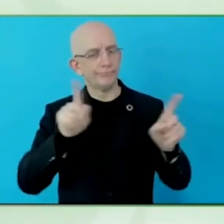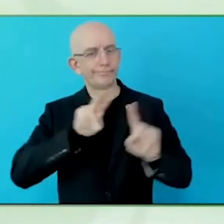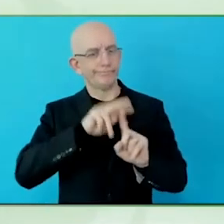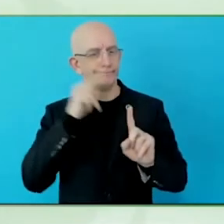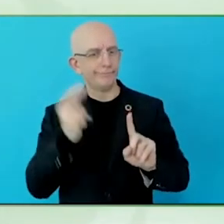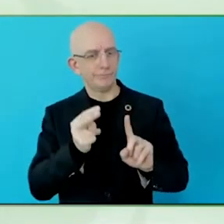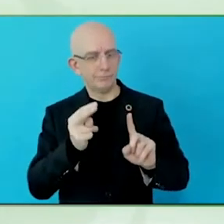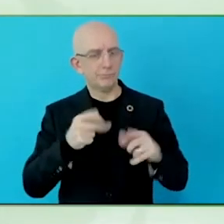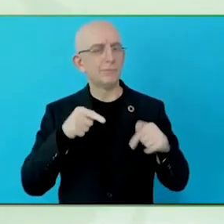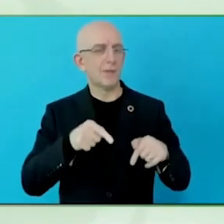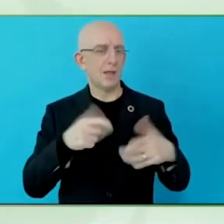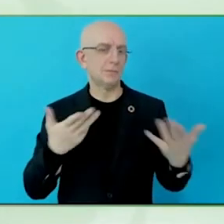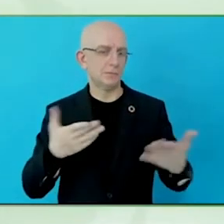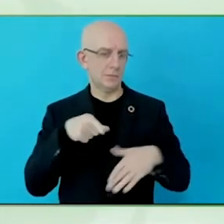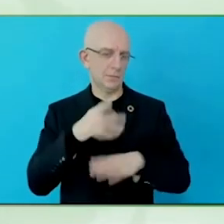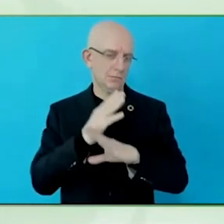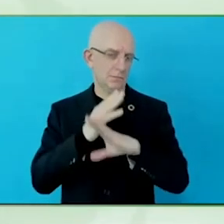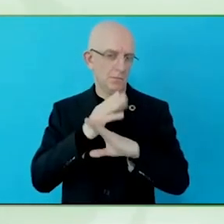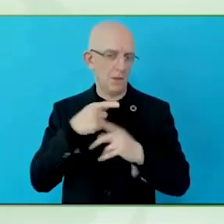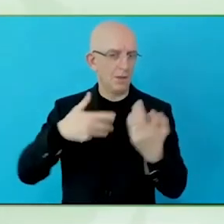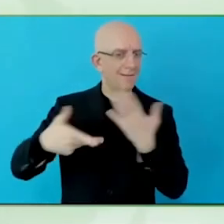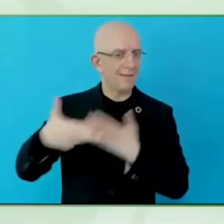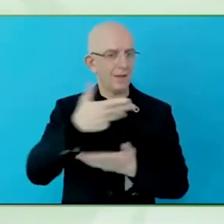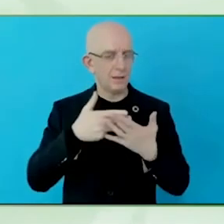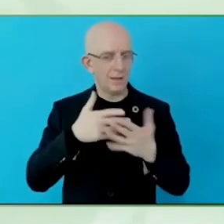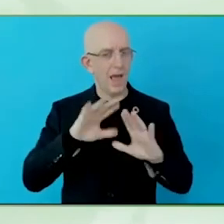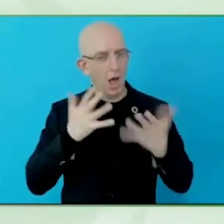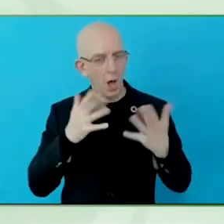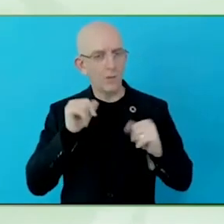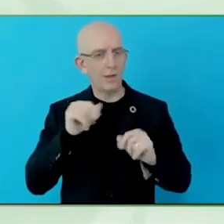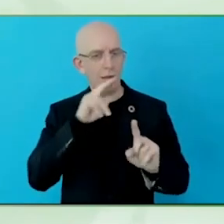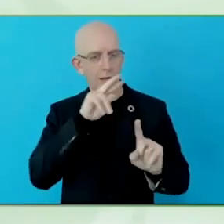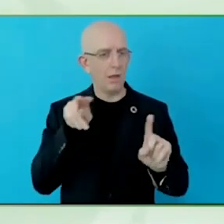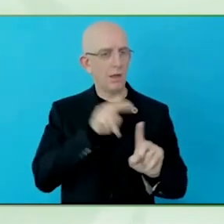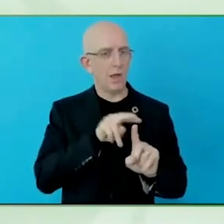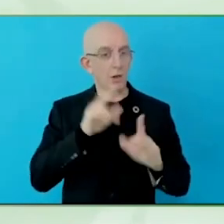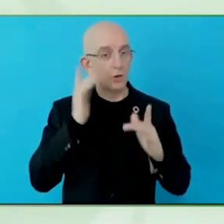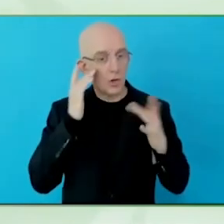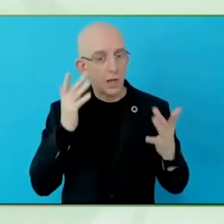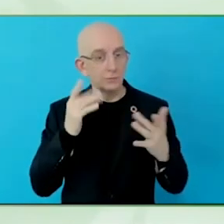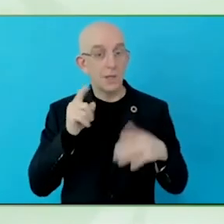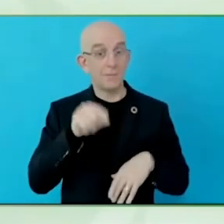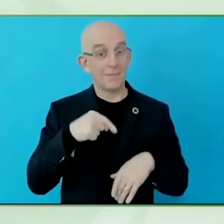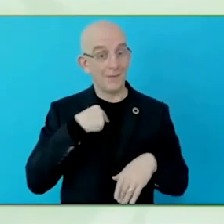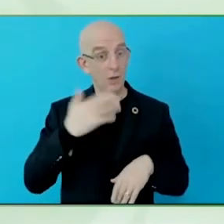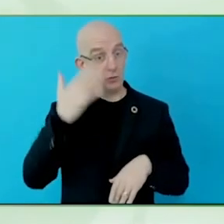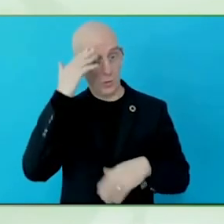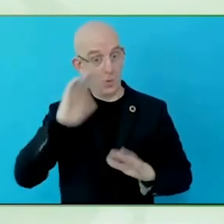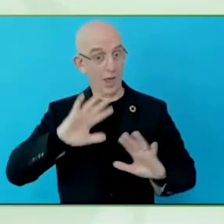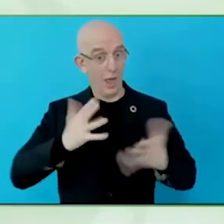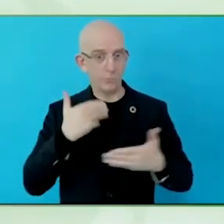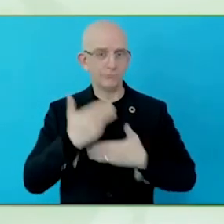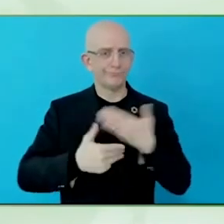It is definitely a change in mentality and a really profound different approach, yeah.